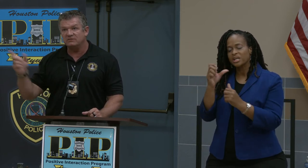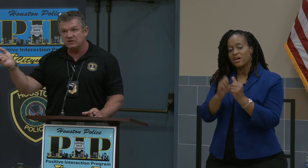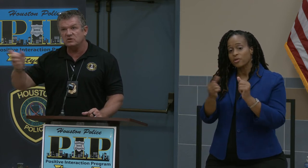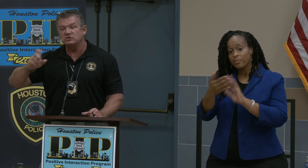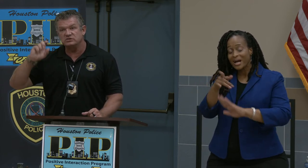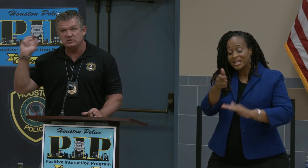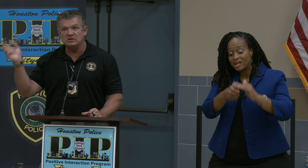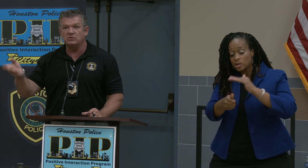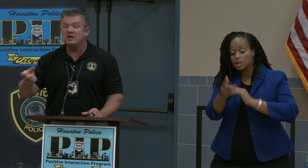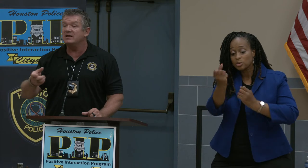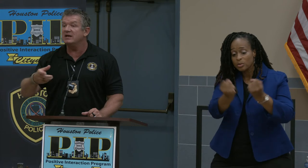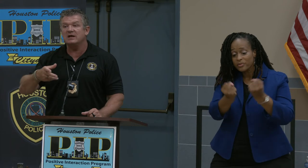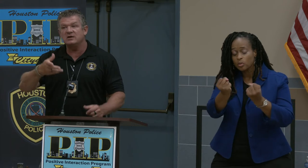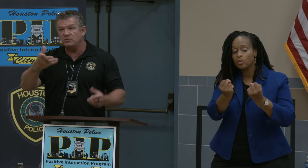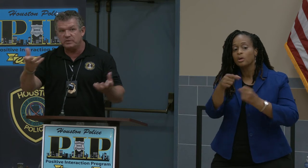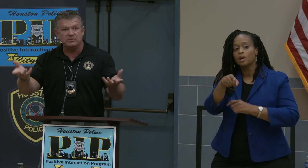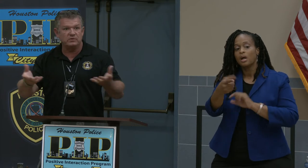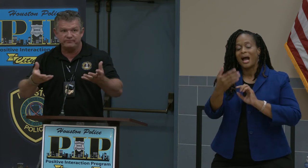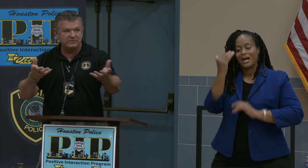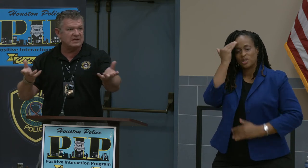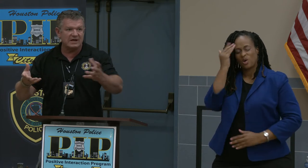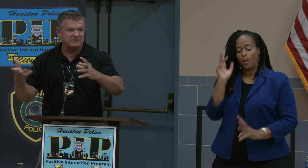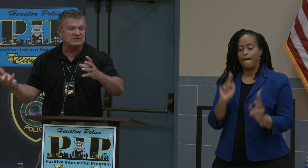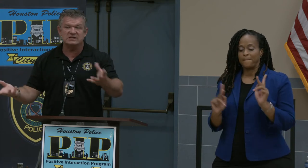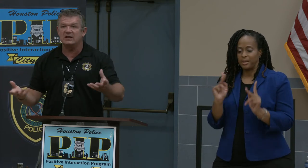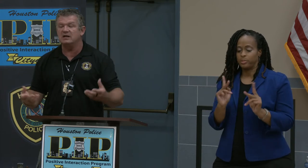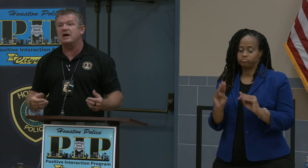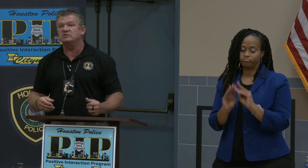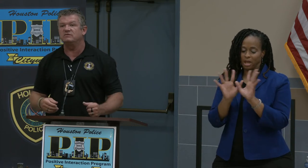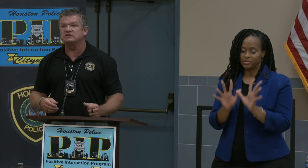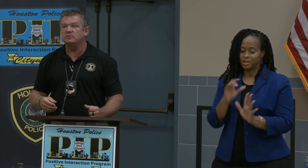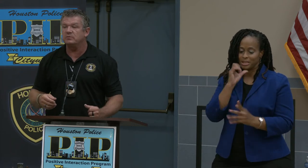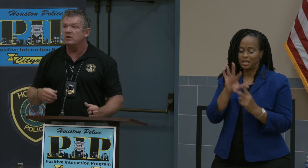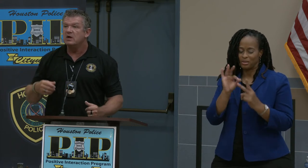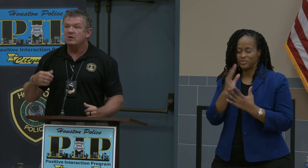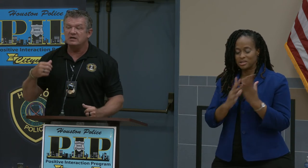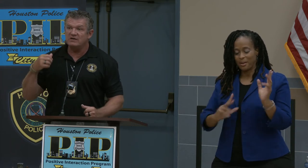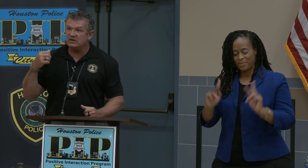vehicles -- I know people obviously it's not an option for some people. If you have